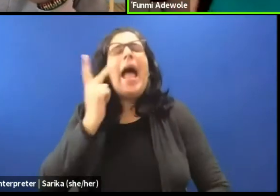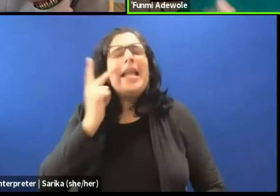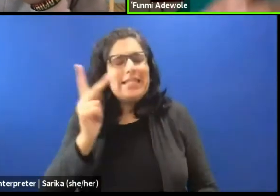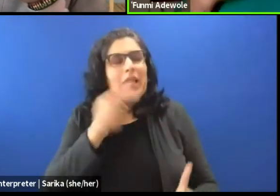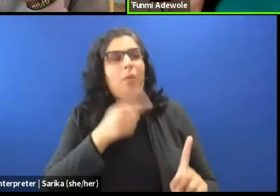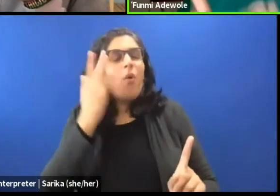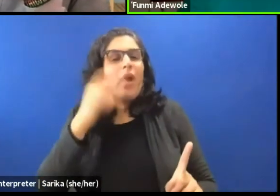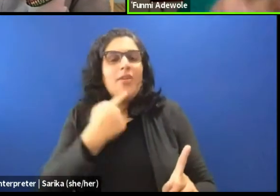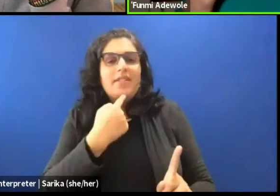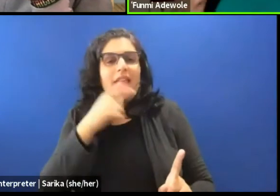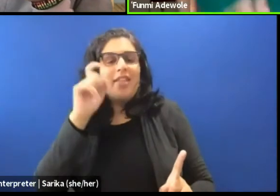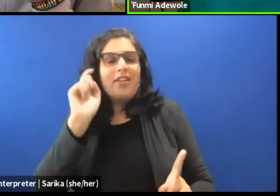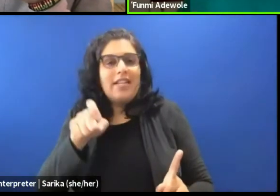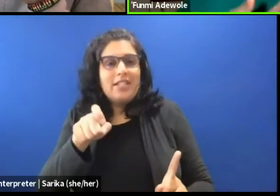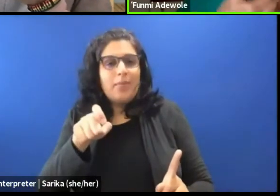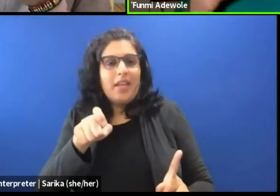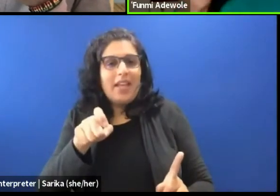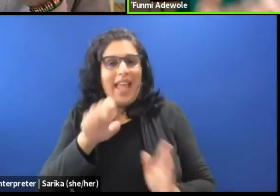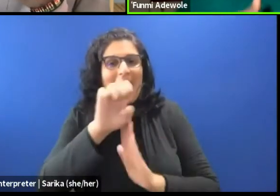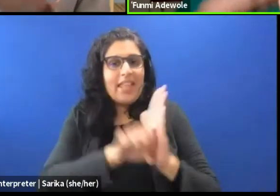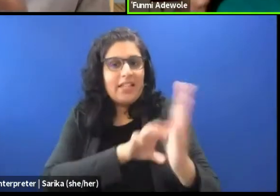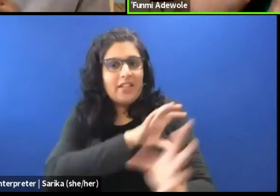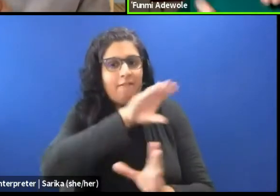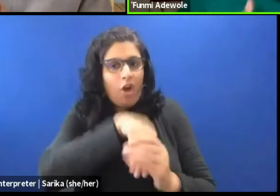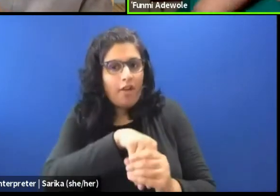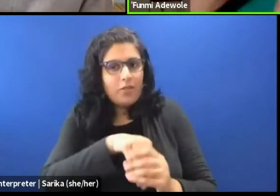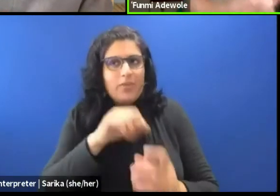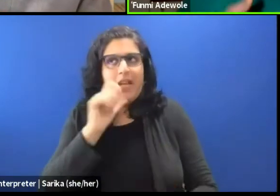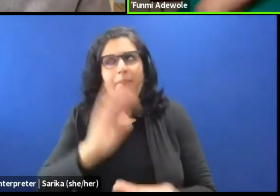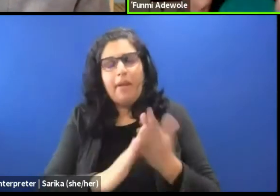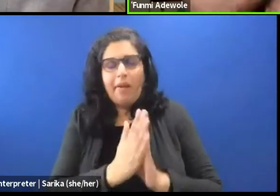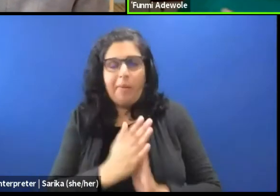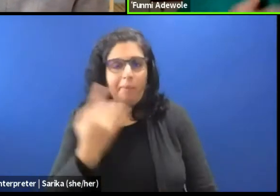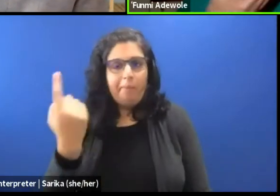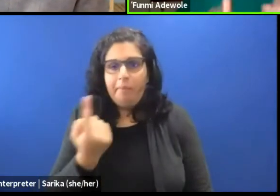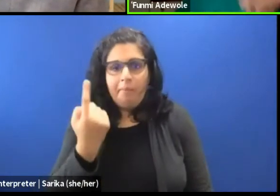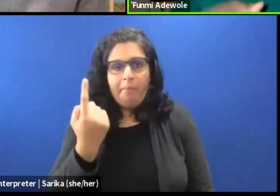to be an ethics involved so that it doesn't just become something of extraction.